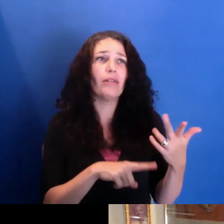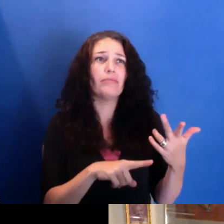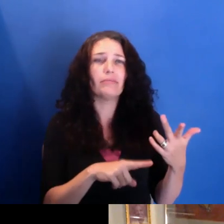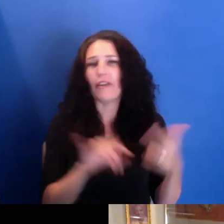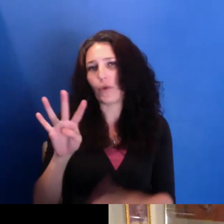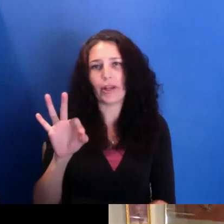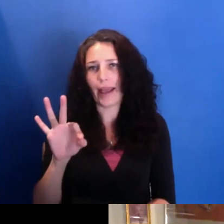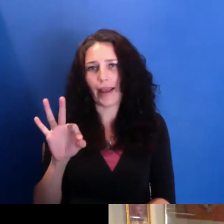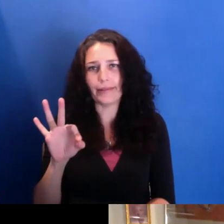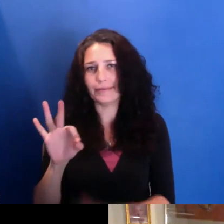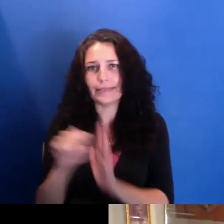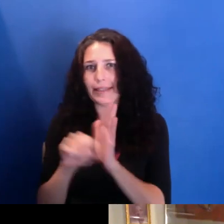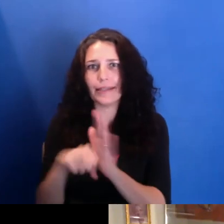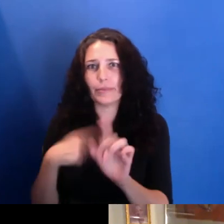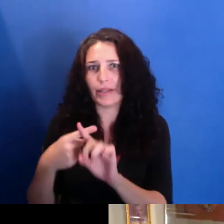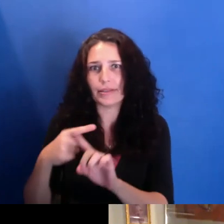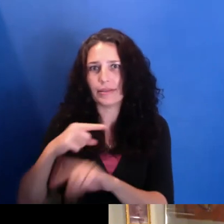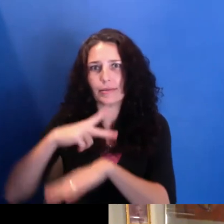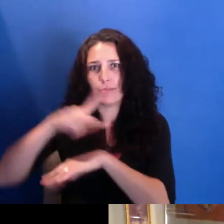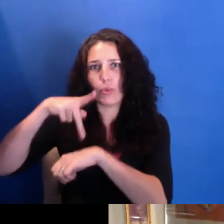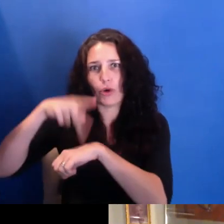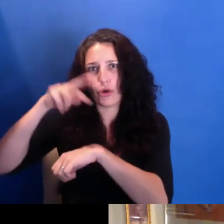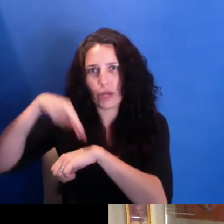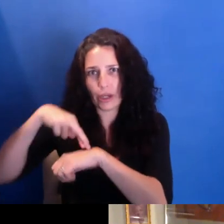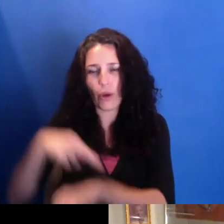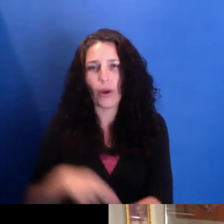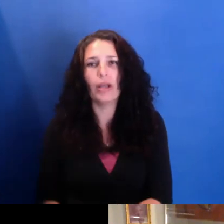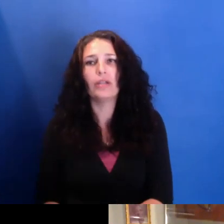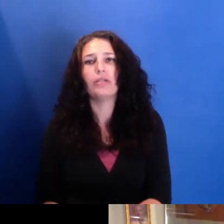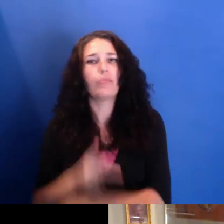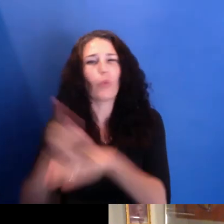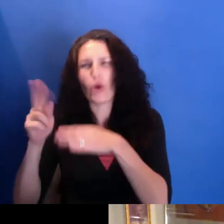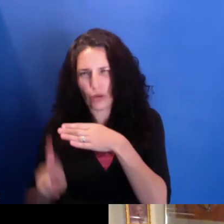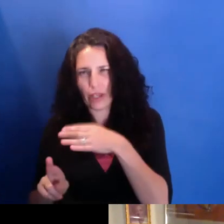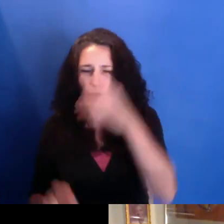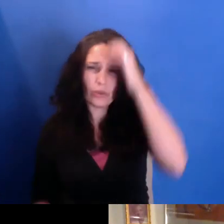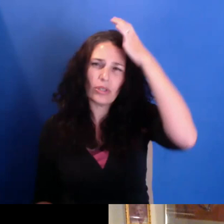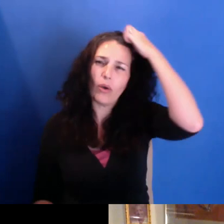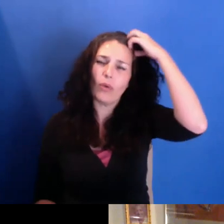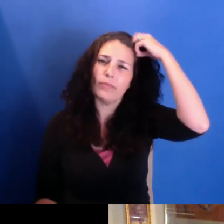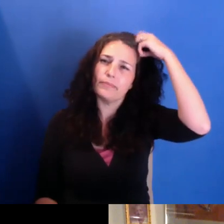So we're putting-- we're reorganizing that and getting that on the road.